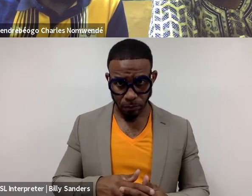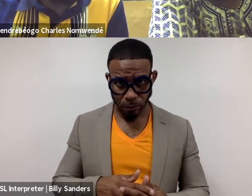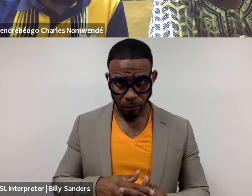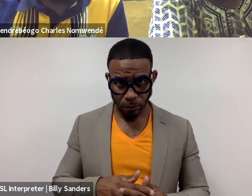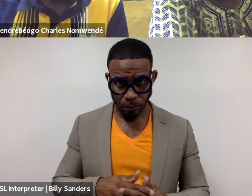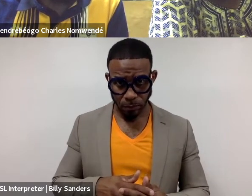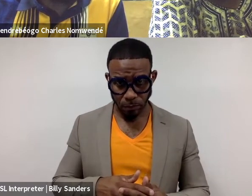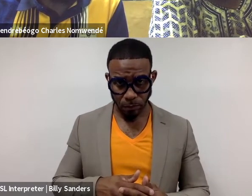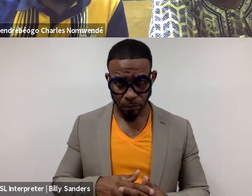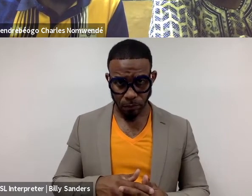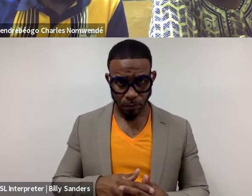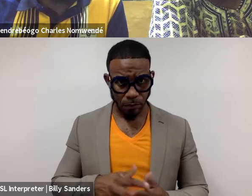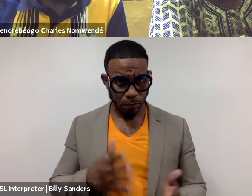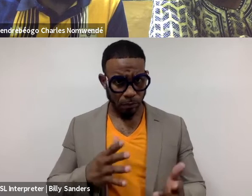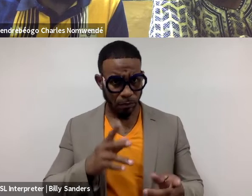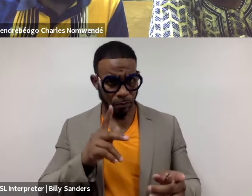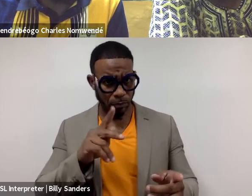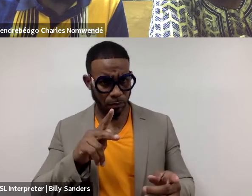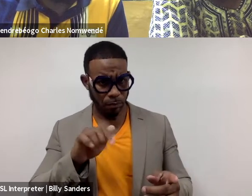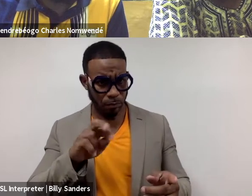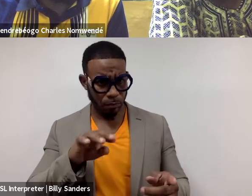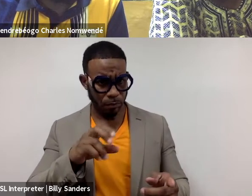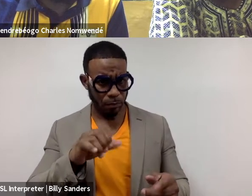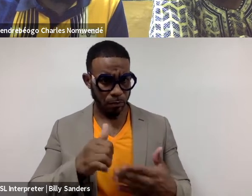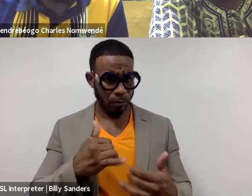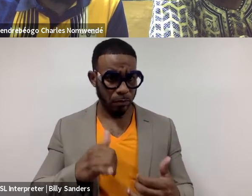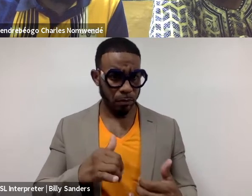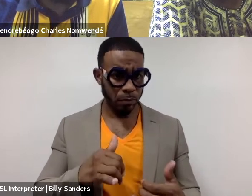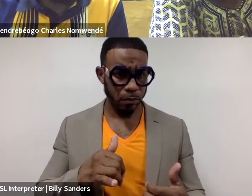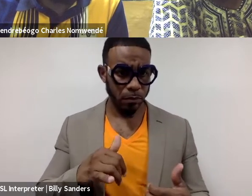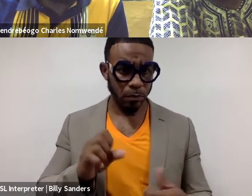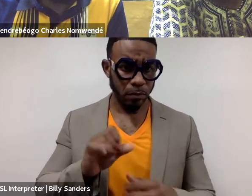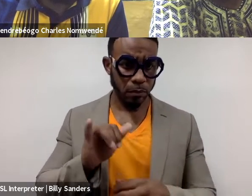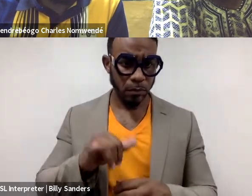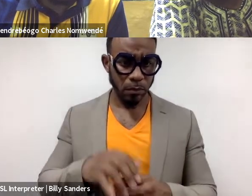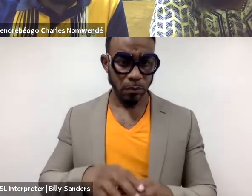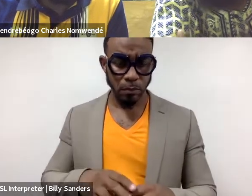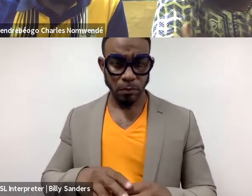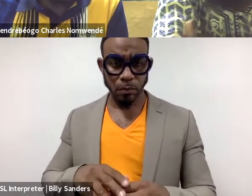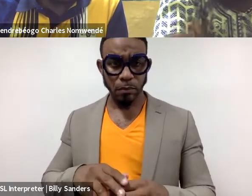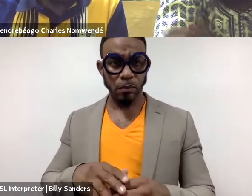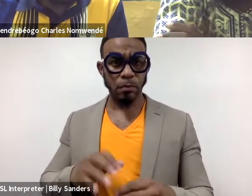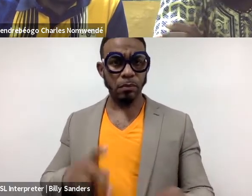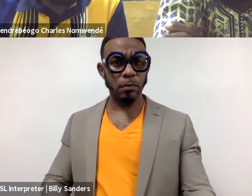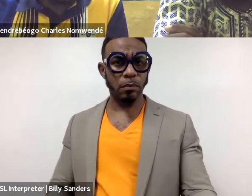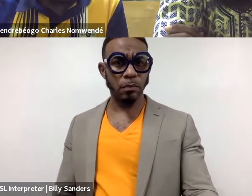Maybe Karishma can help me here. I think Karishma has some working knowledge of French. Please go ahead, Karishma. Yeah.